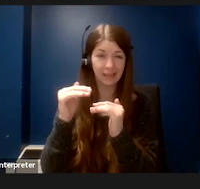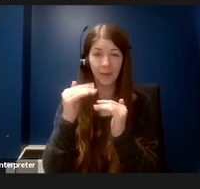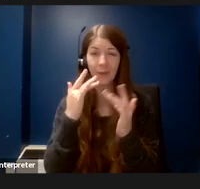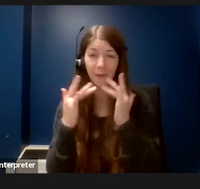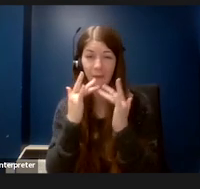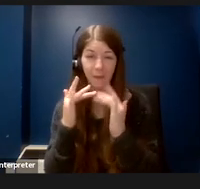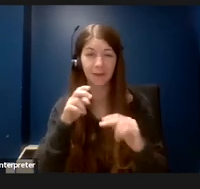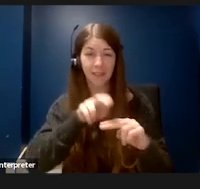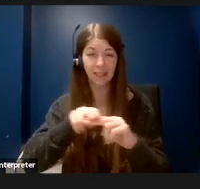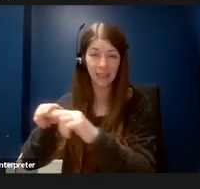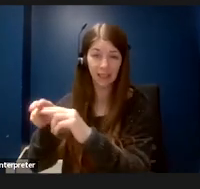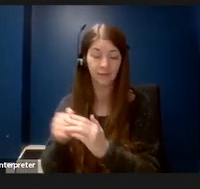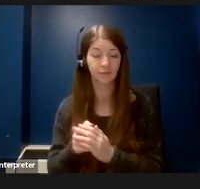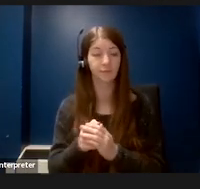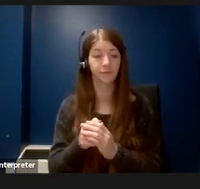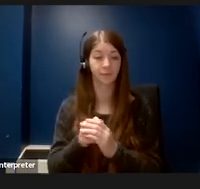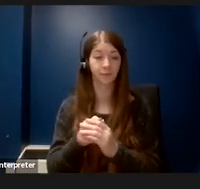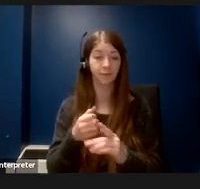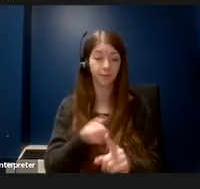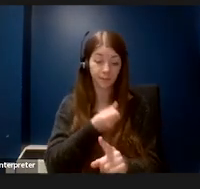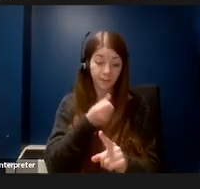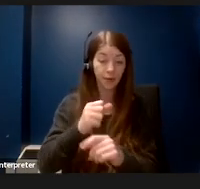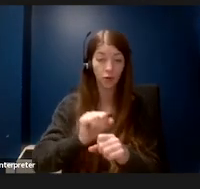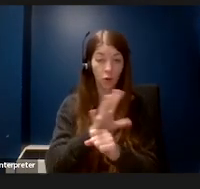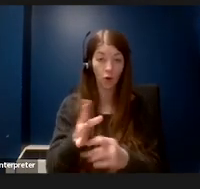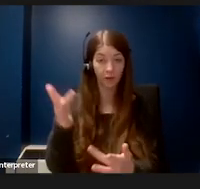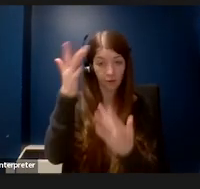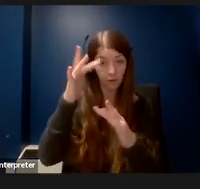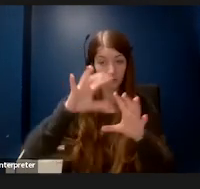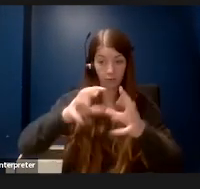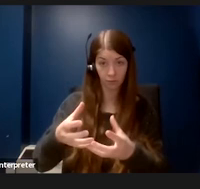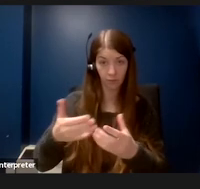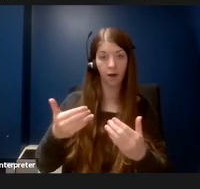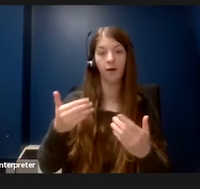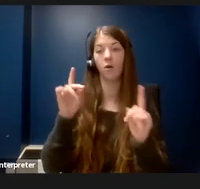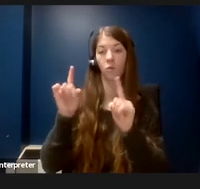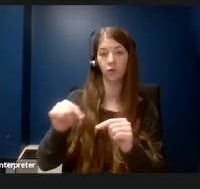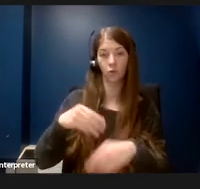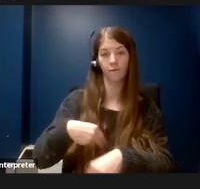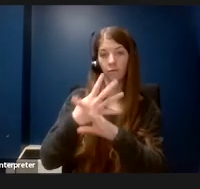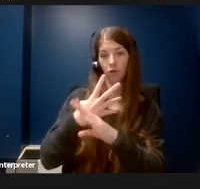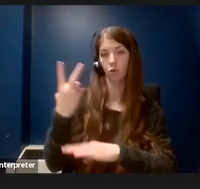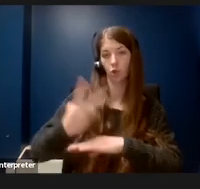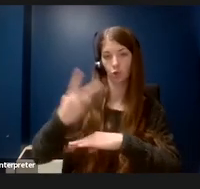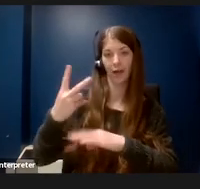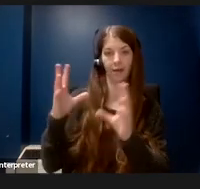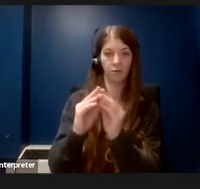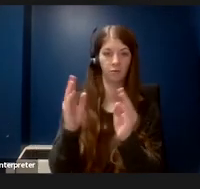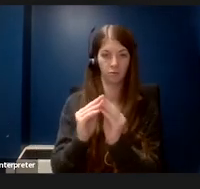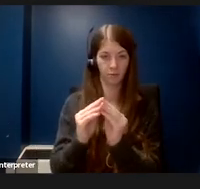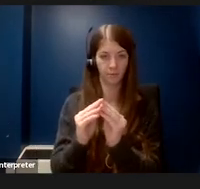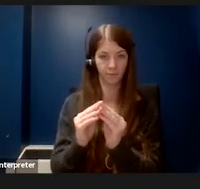During the pandemic, I attended a two-day virtual symposium. It was the most comfortable meeting